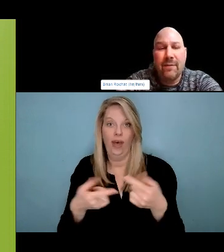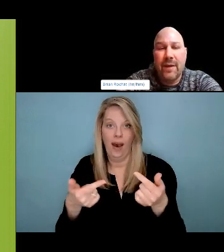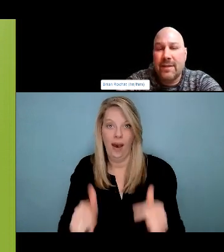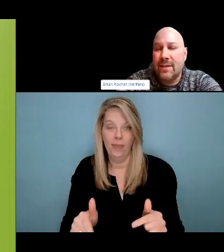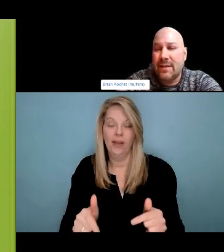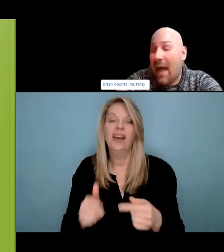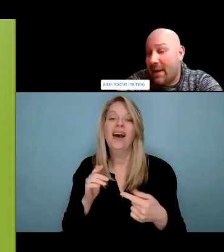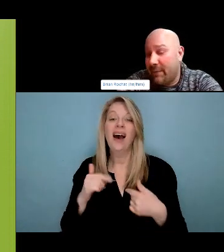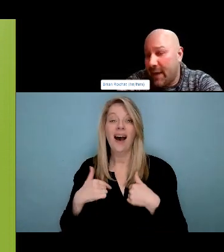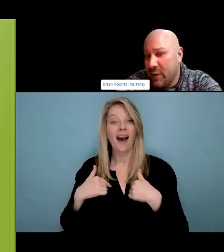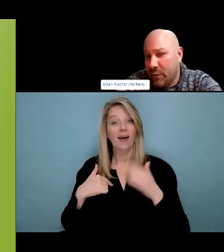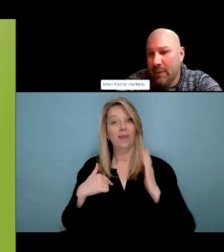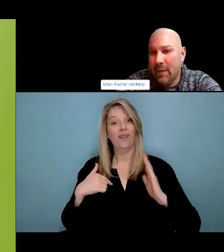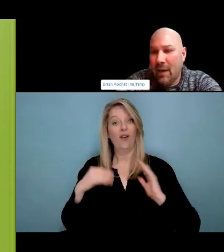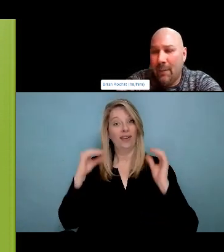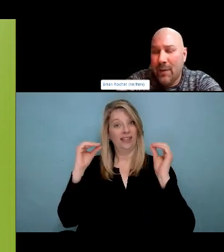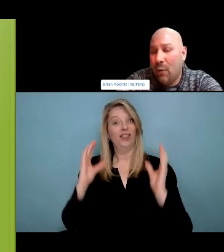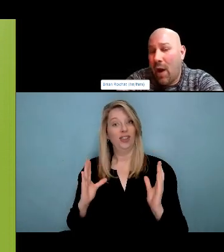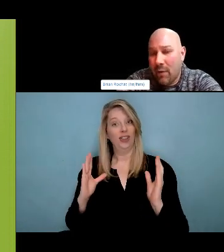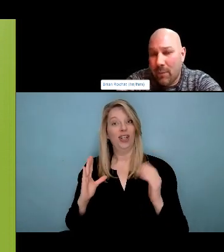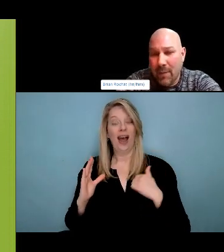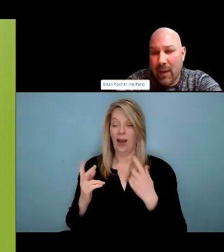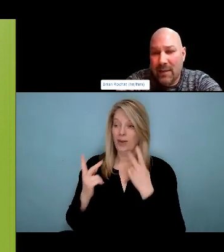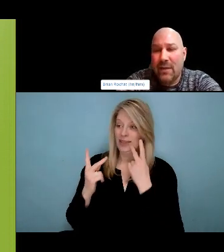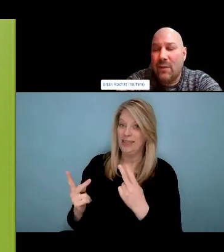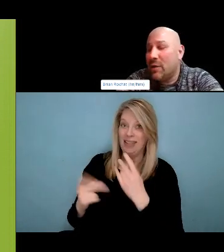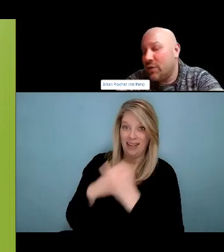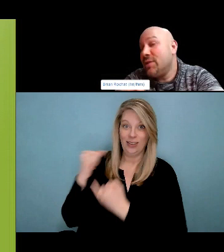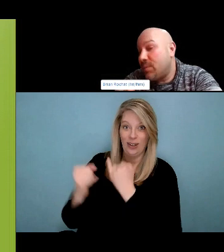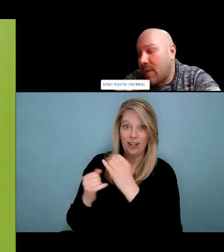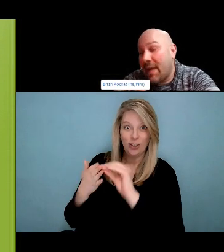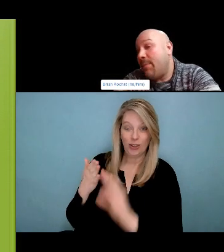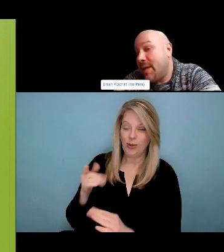We, He looks at me and I He says Piscare of Migwan. That means white feather.